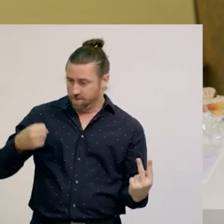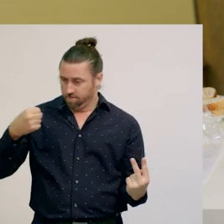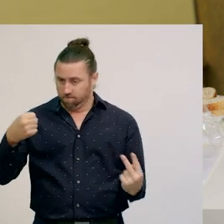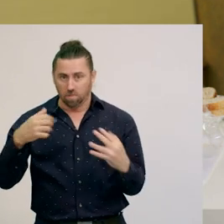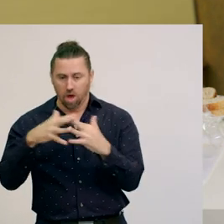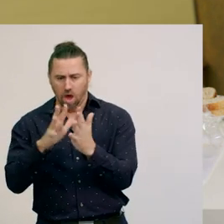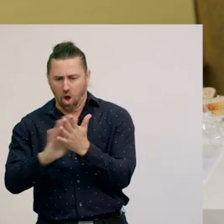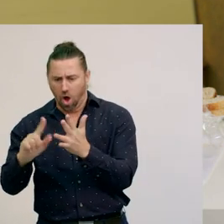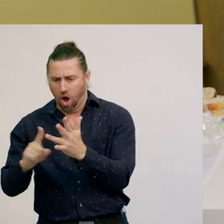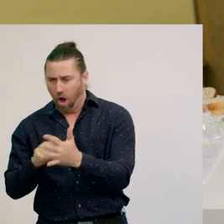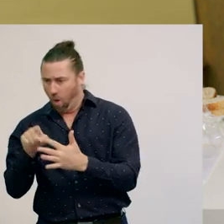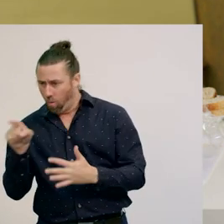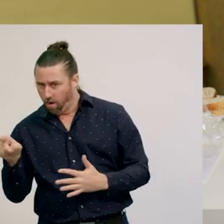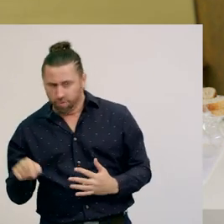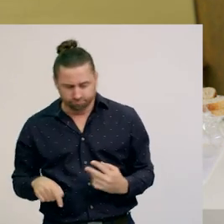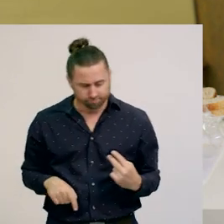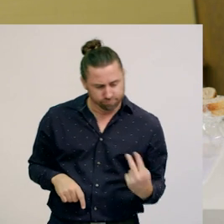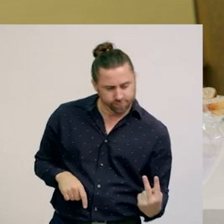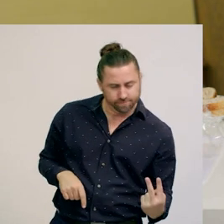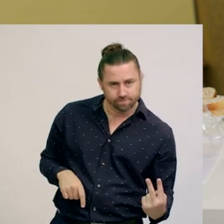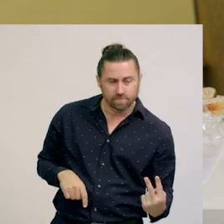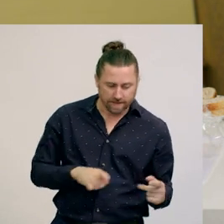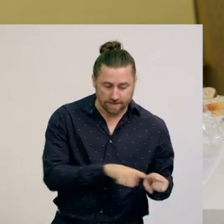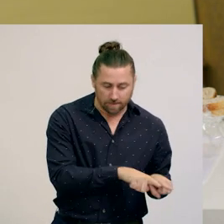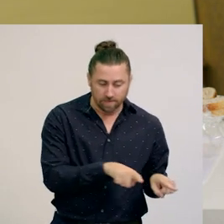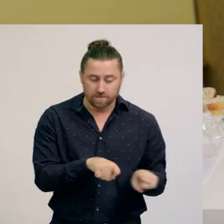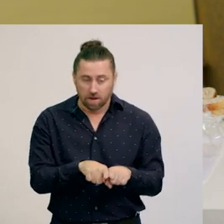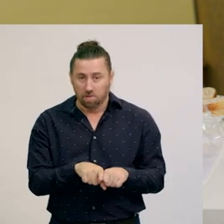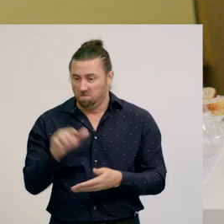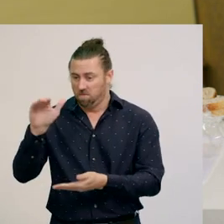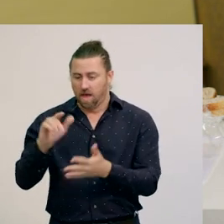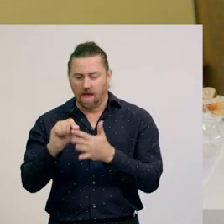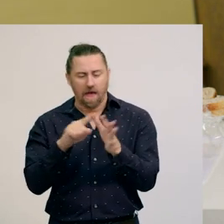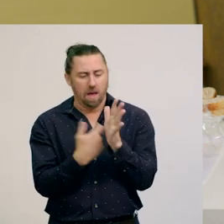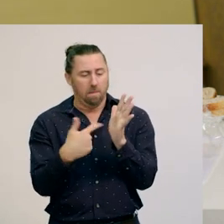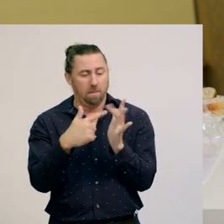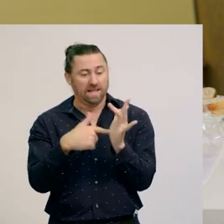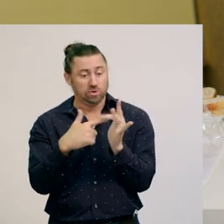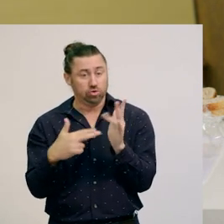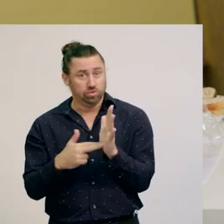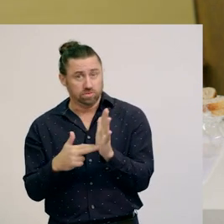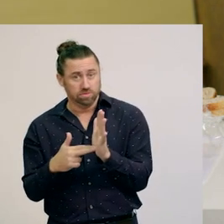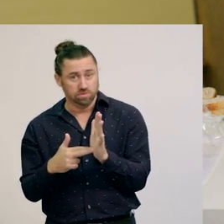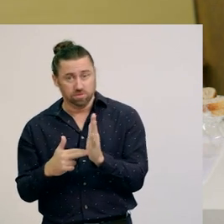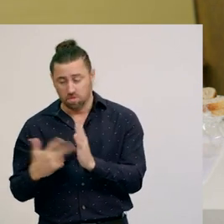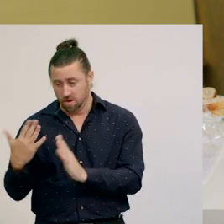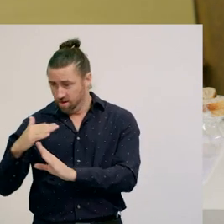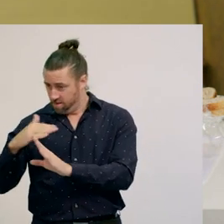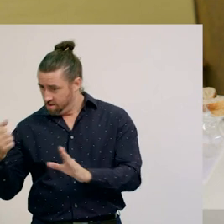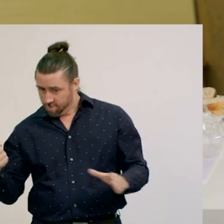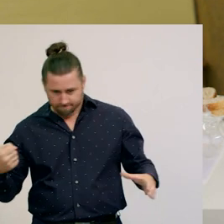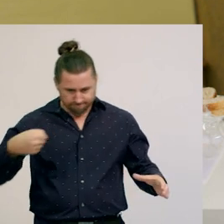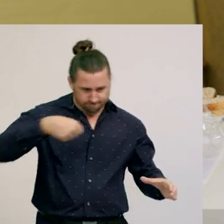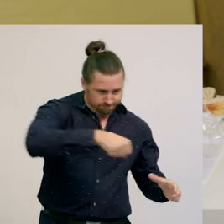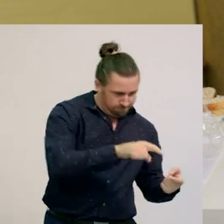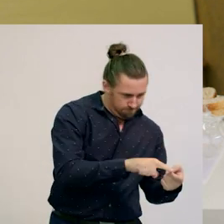The glasses are the same. I want to partition the whole amount of juice in two equal parts.